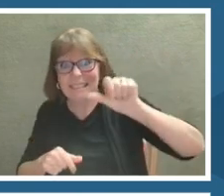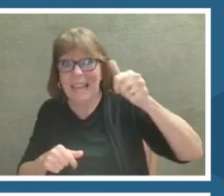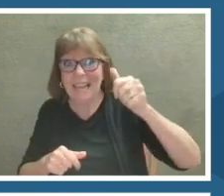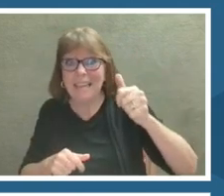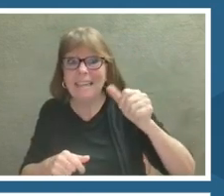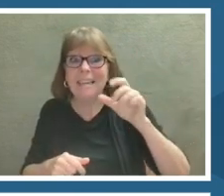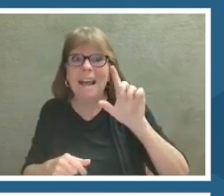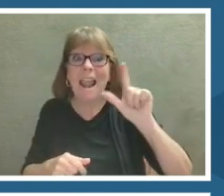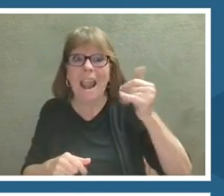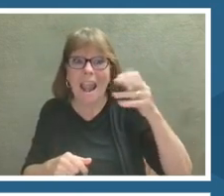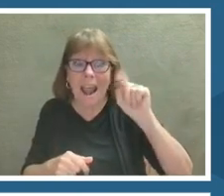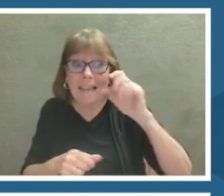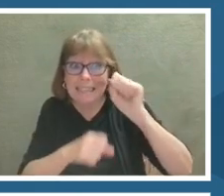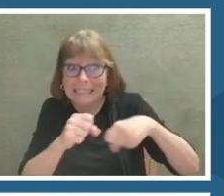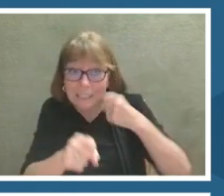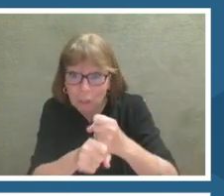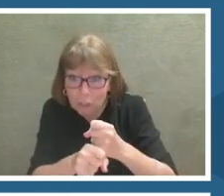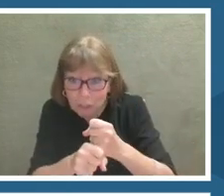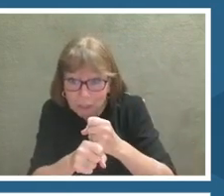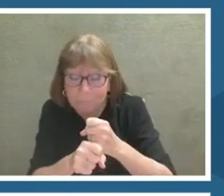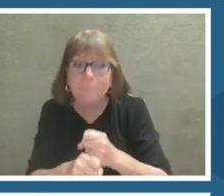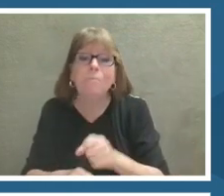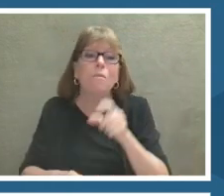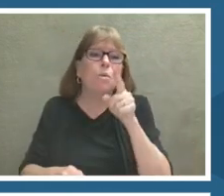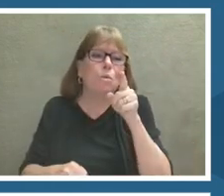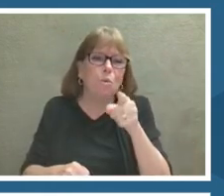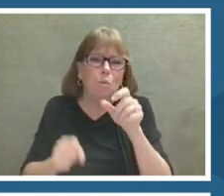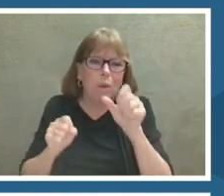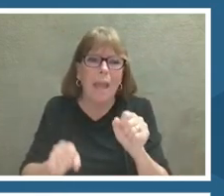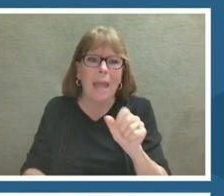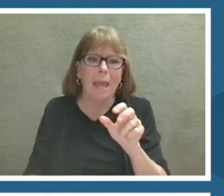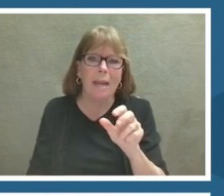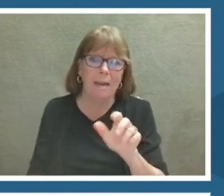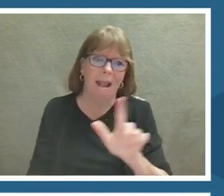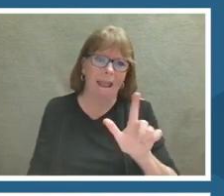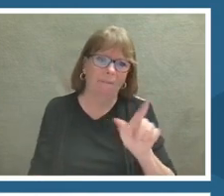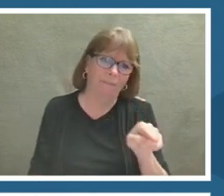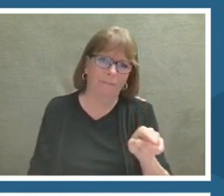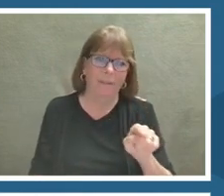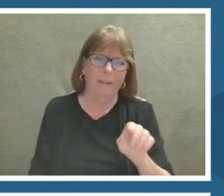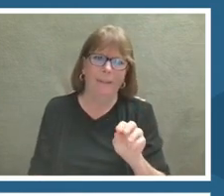You can left click and drag to look around you can press the forward Arrow key to move